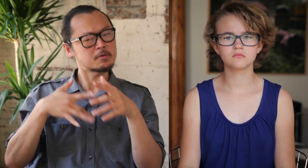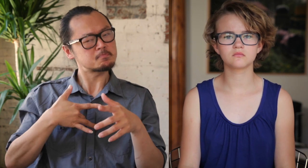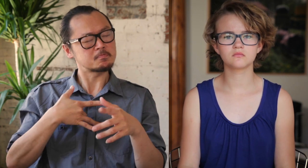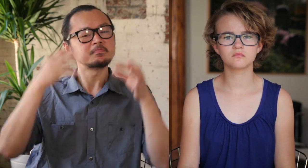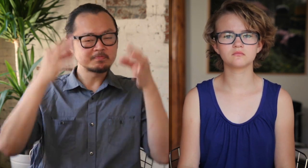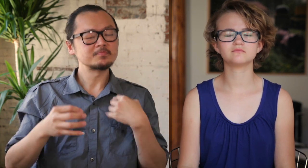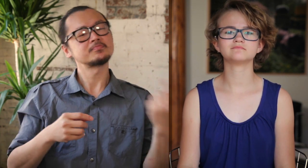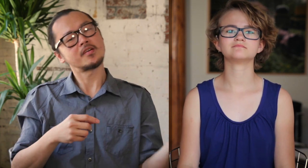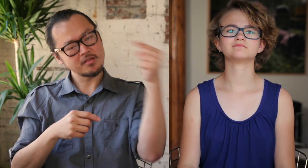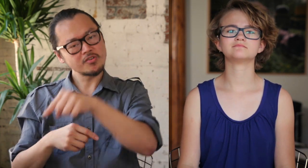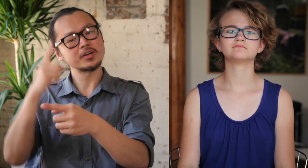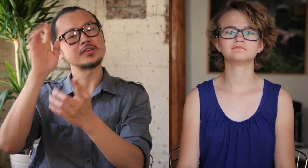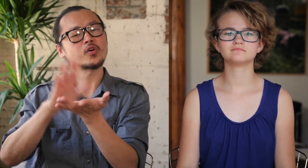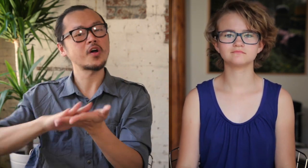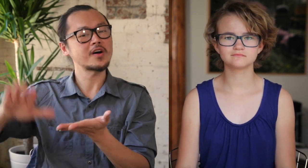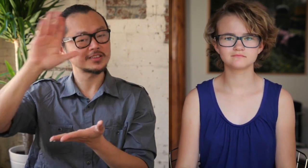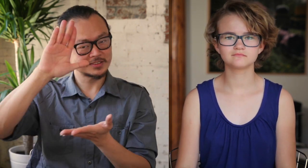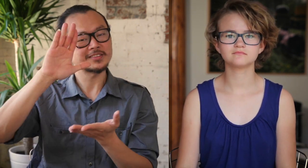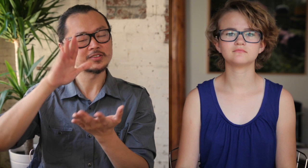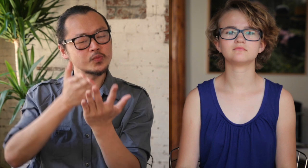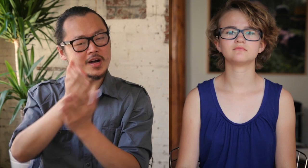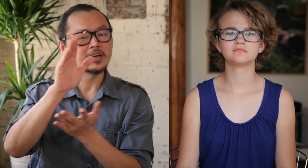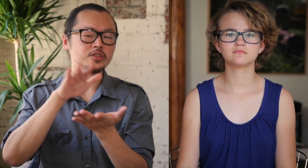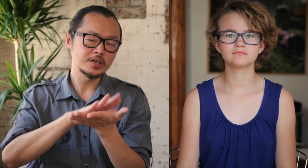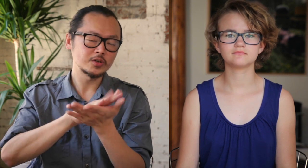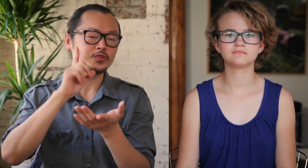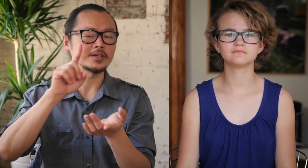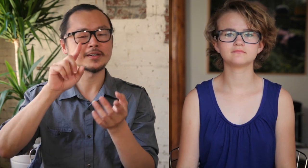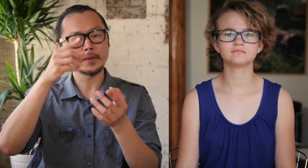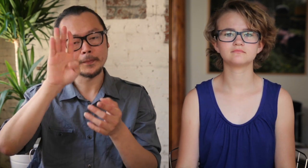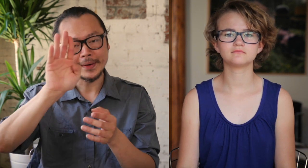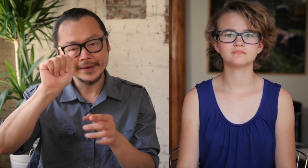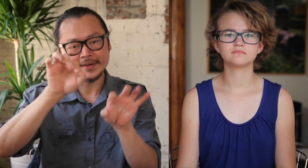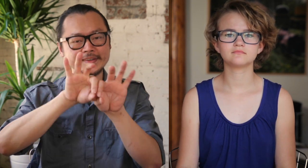I made the decision to go to college here, to get a Bachelors' degree.